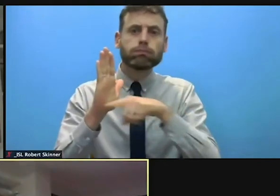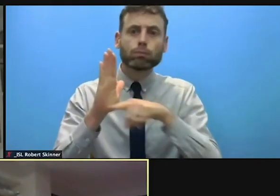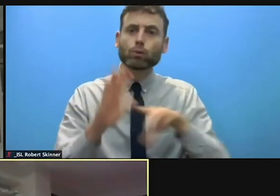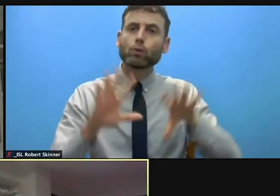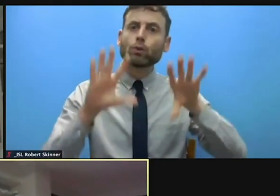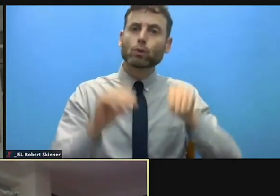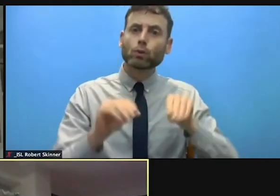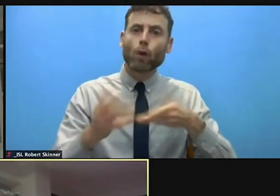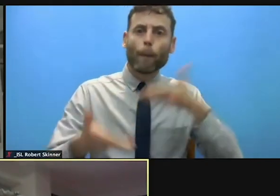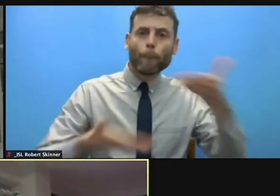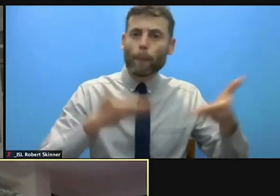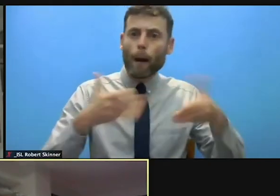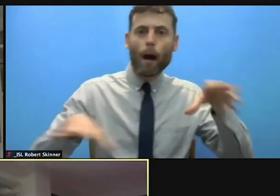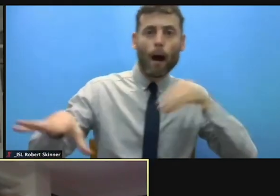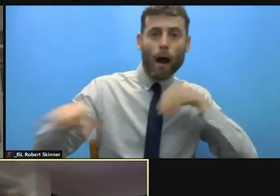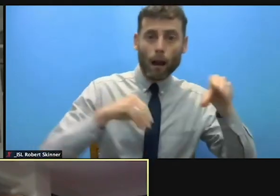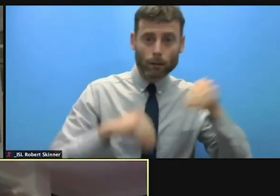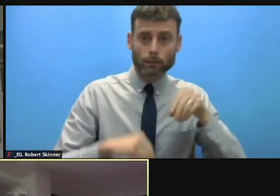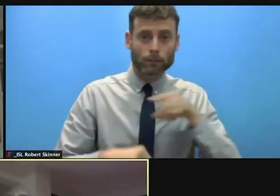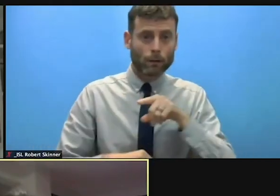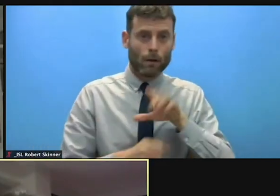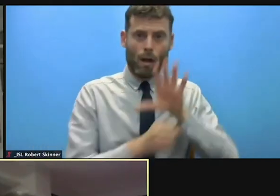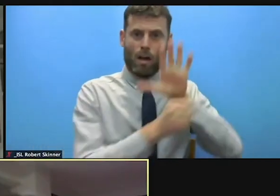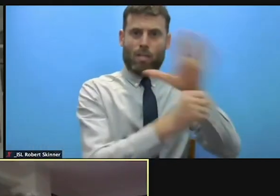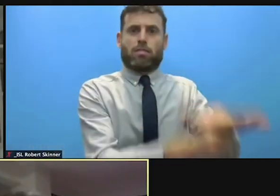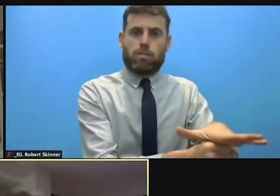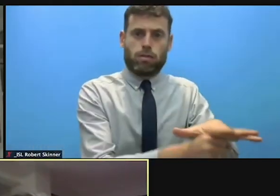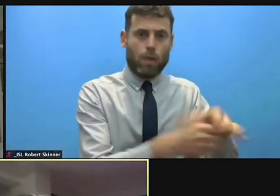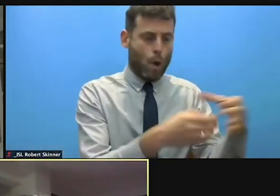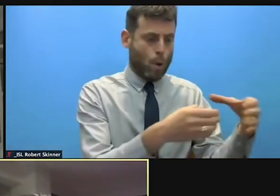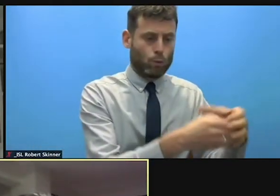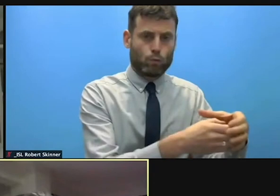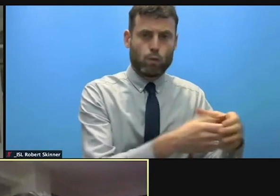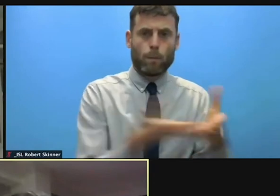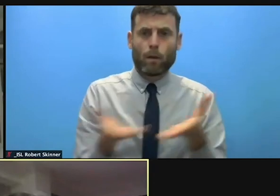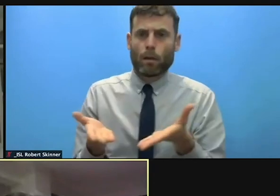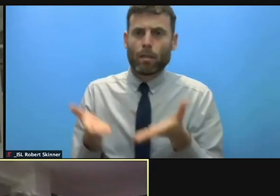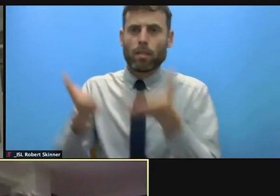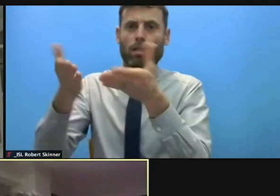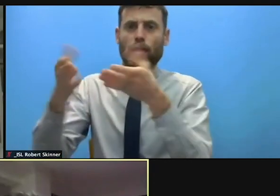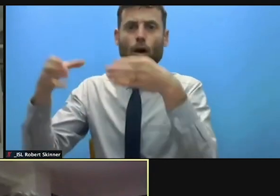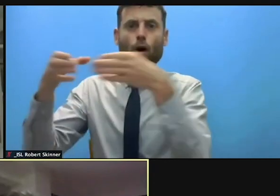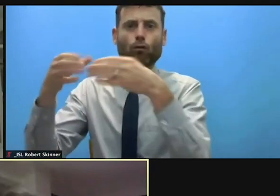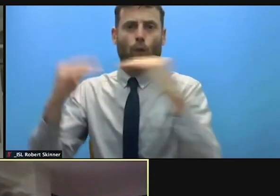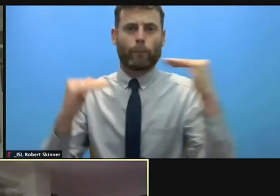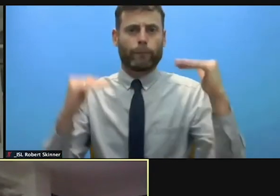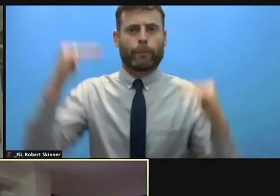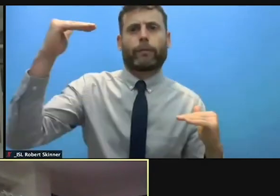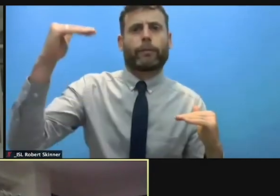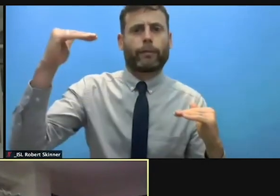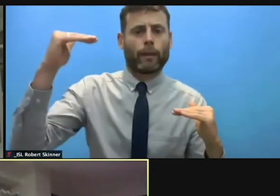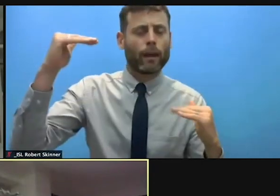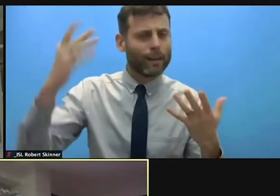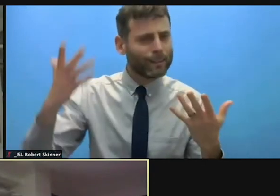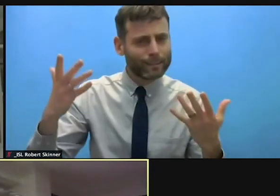heavily impacted and moreover please let's not forget human rights are interrelated and